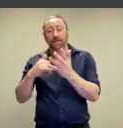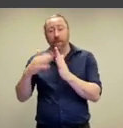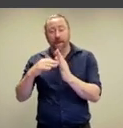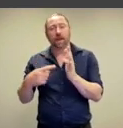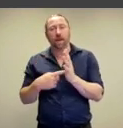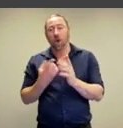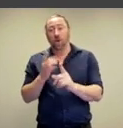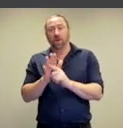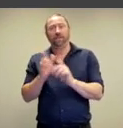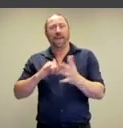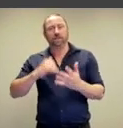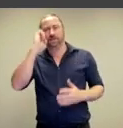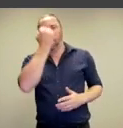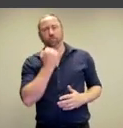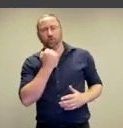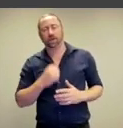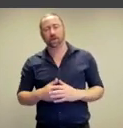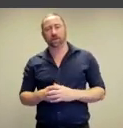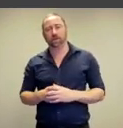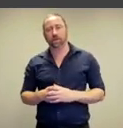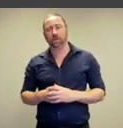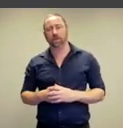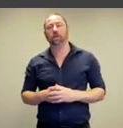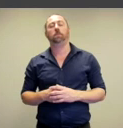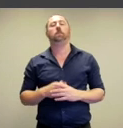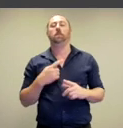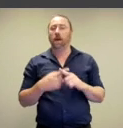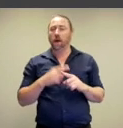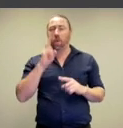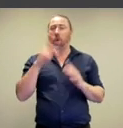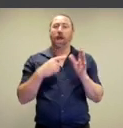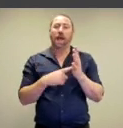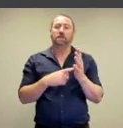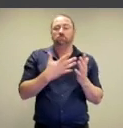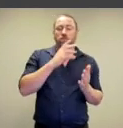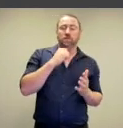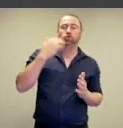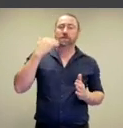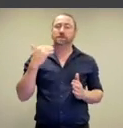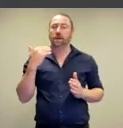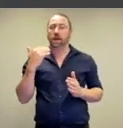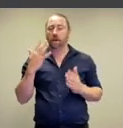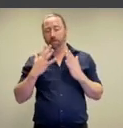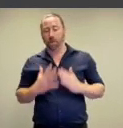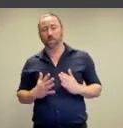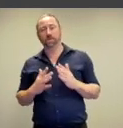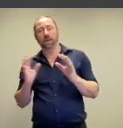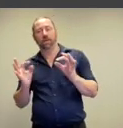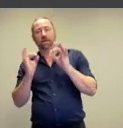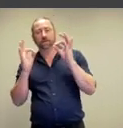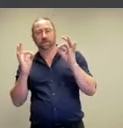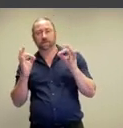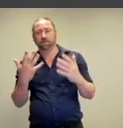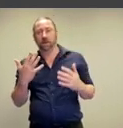a sculpture but this work is also about